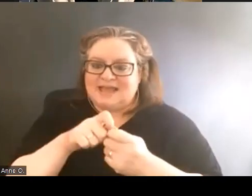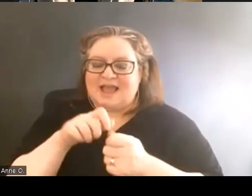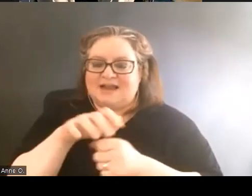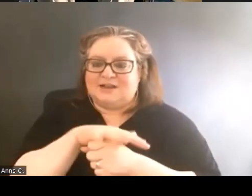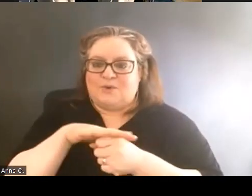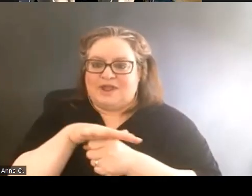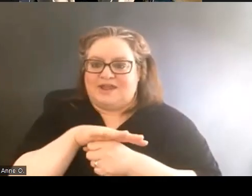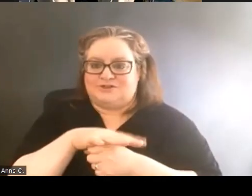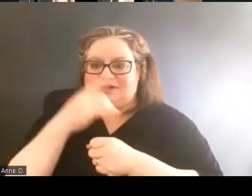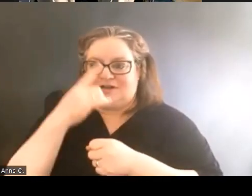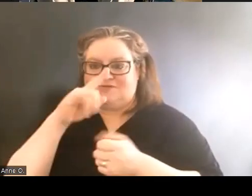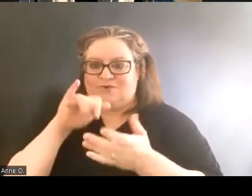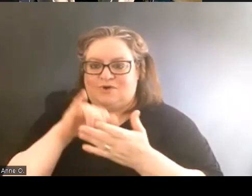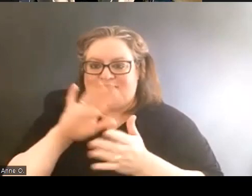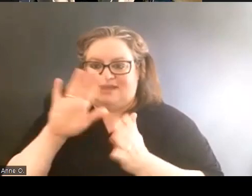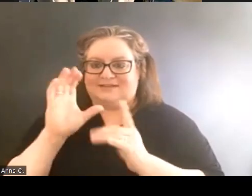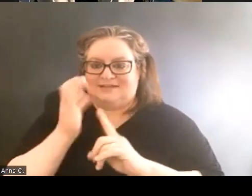for the center.